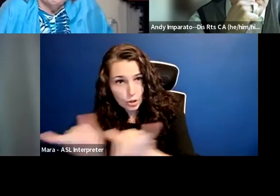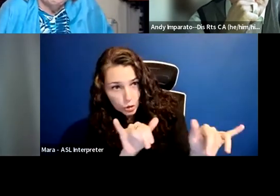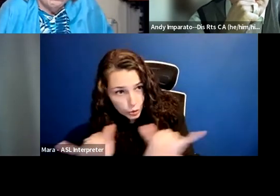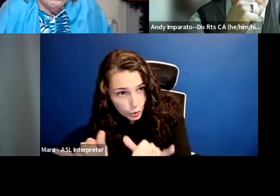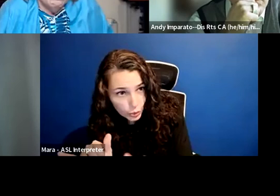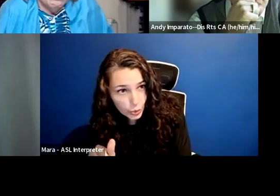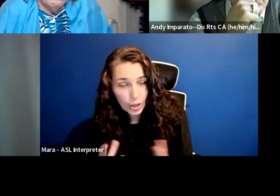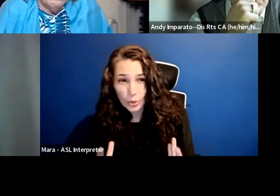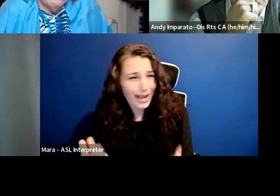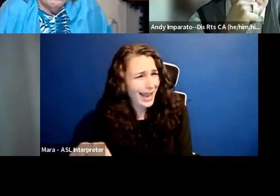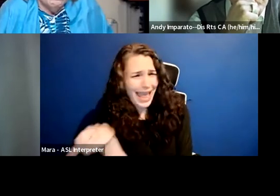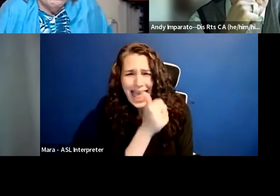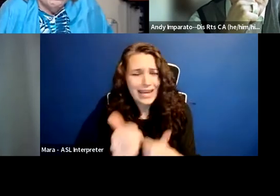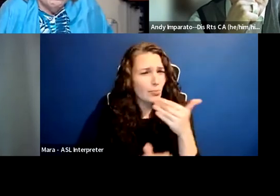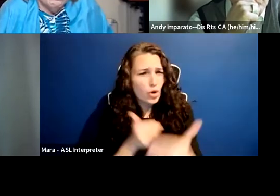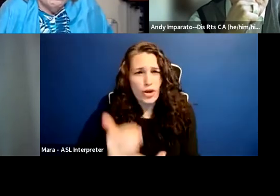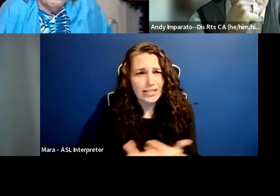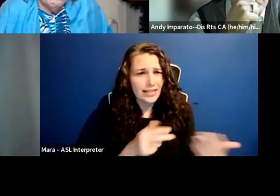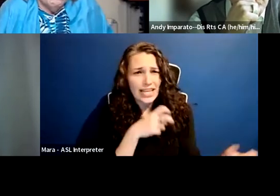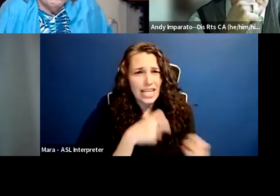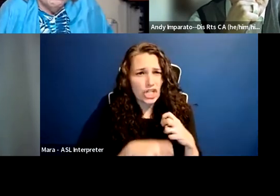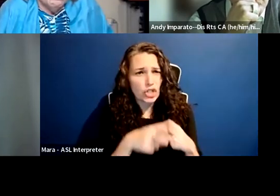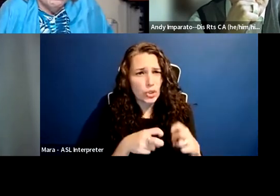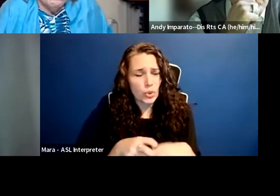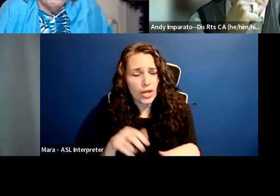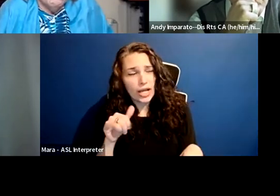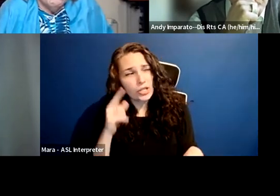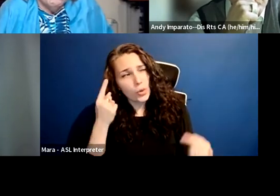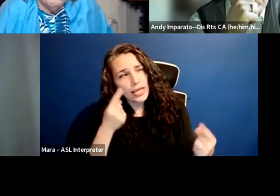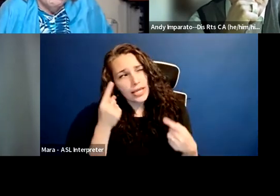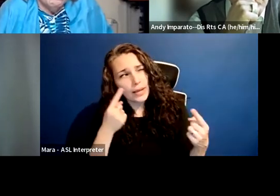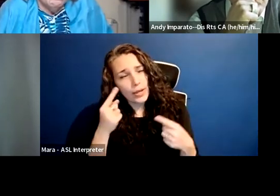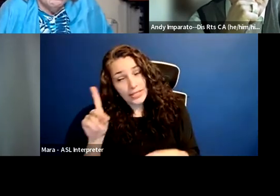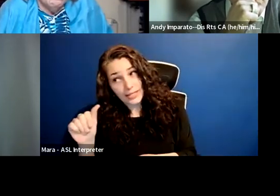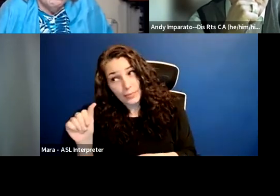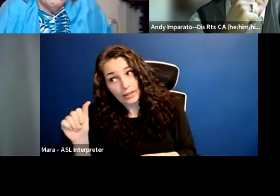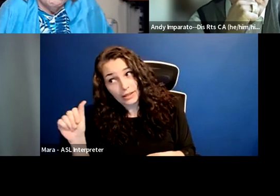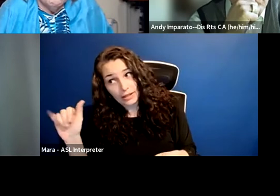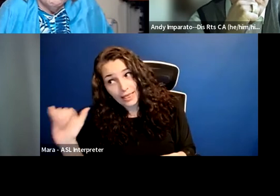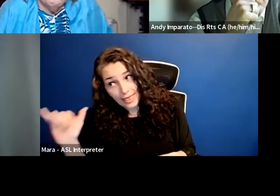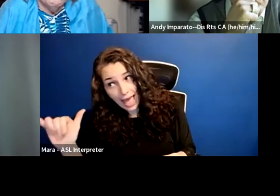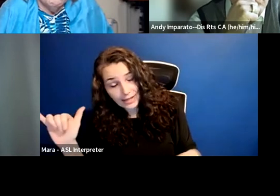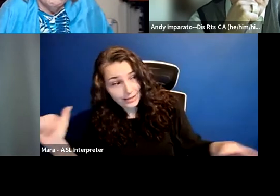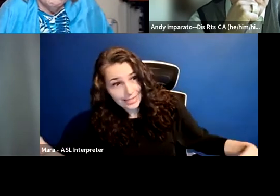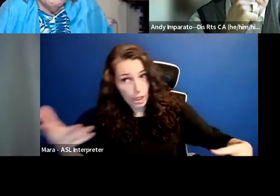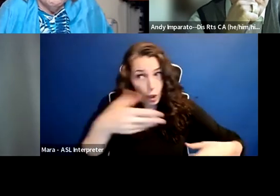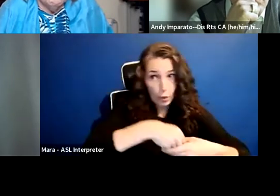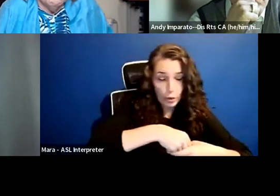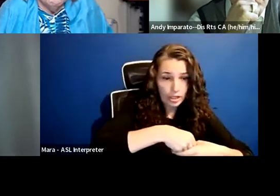right, any progressive issue we might want to think about. I hope that they are then more able to bring that lens, right,